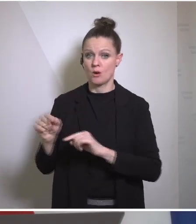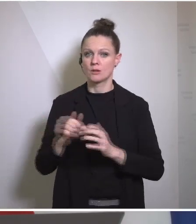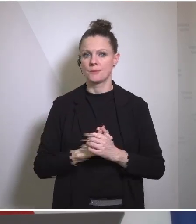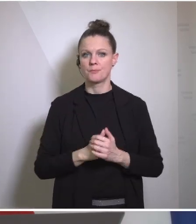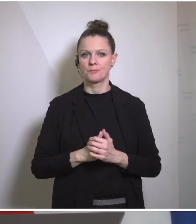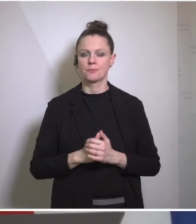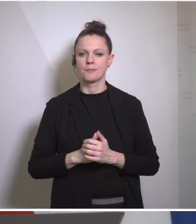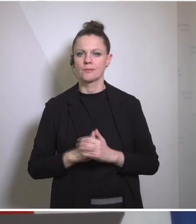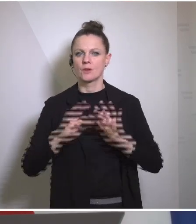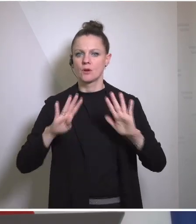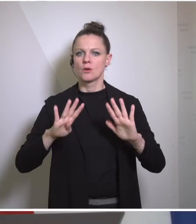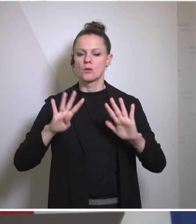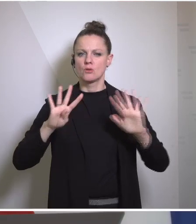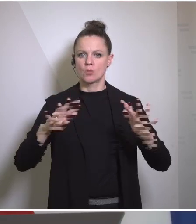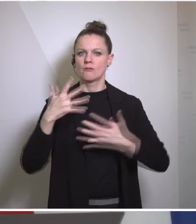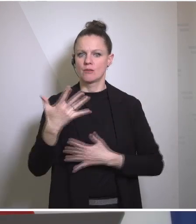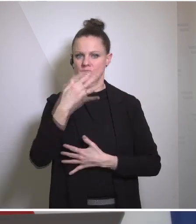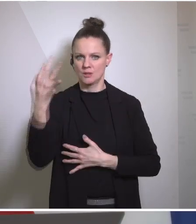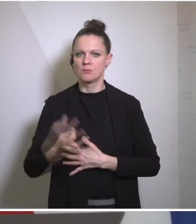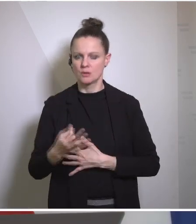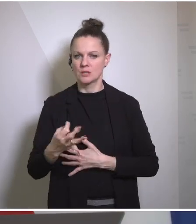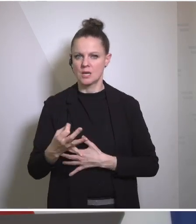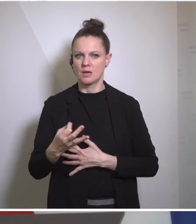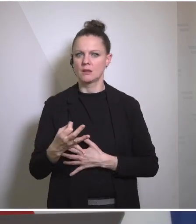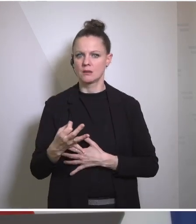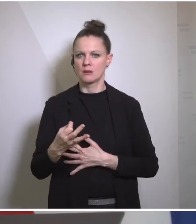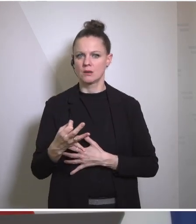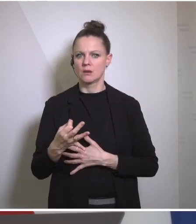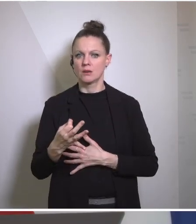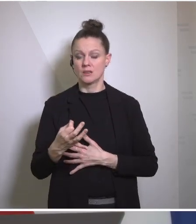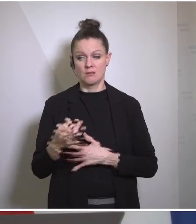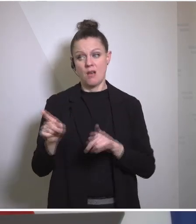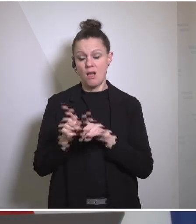all Western companies there. American companies, a lot of them that are in Russia too. From my